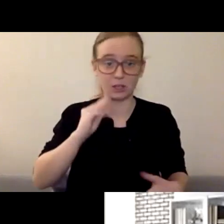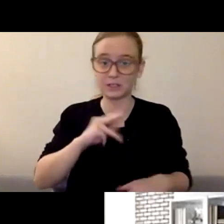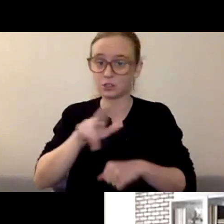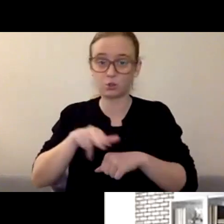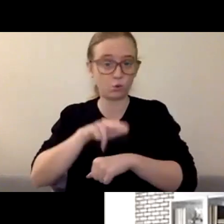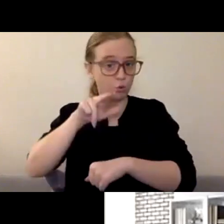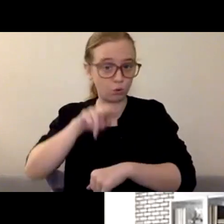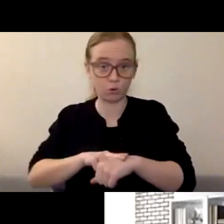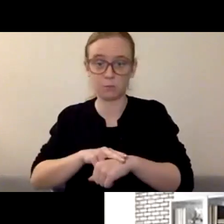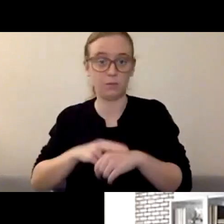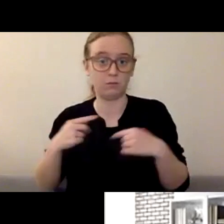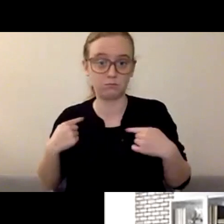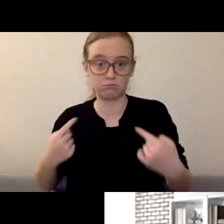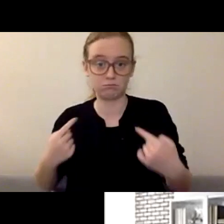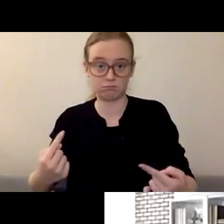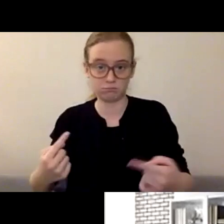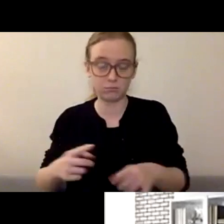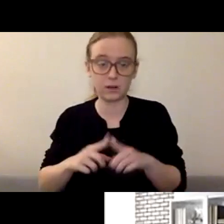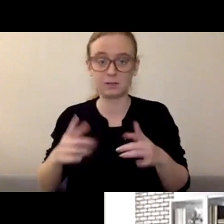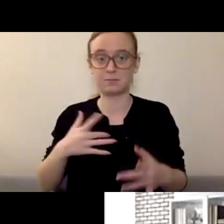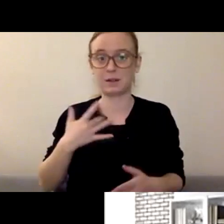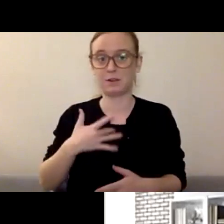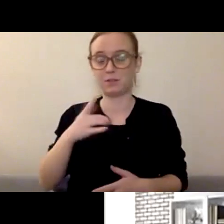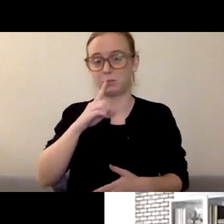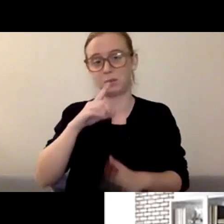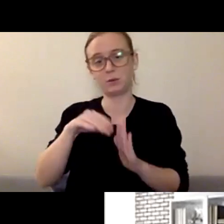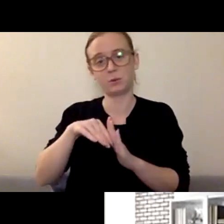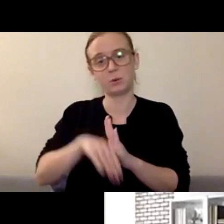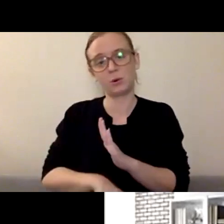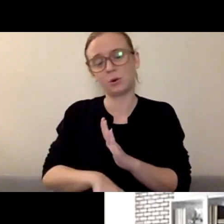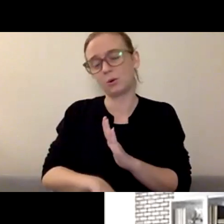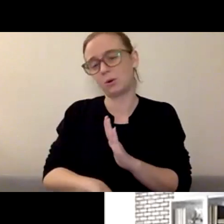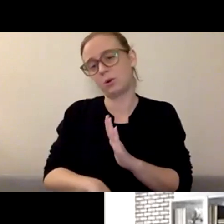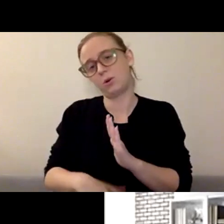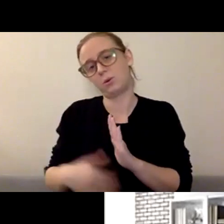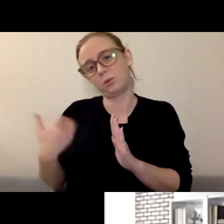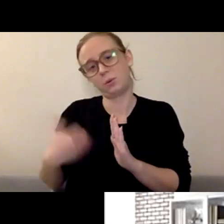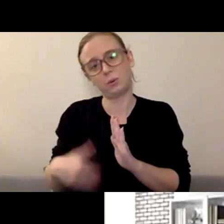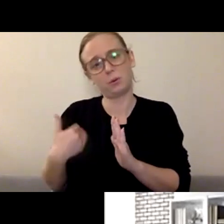Maybe I'm down in that low spot. It has been maybe a week since I've taken a shower.